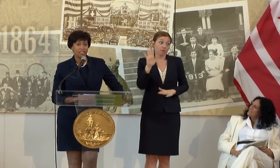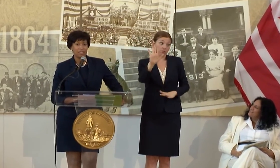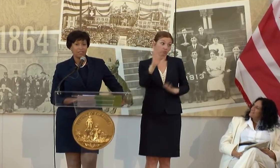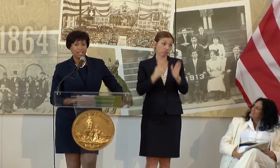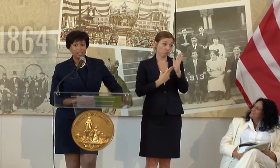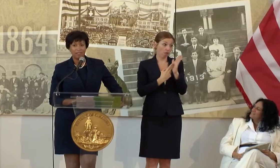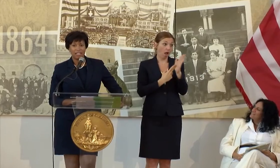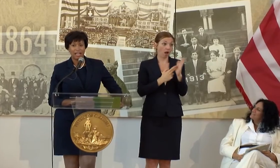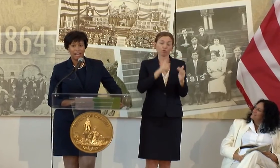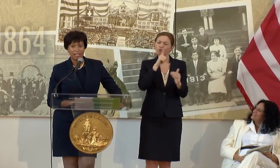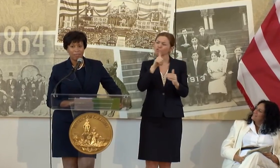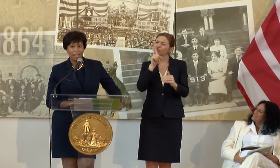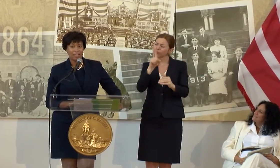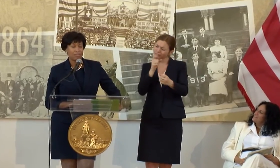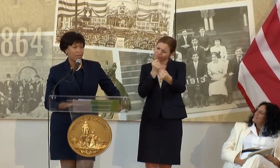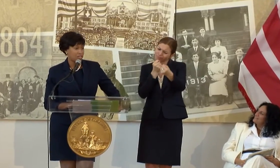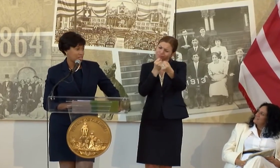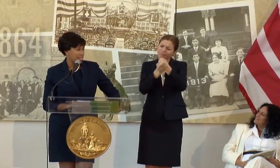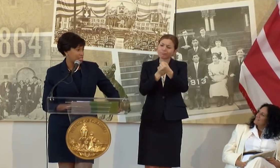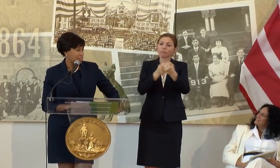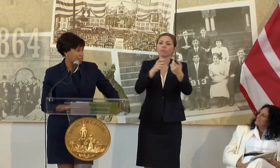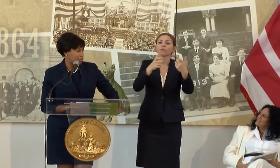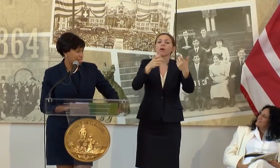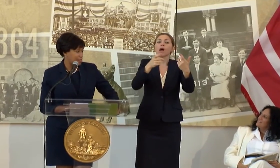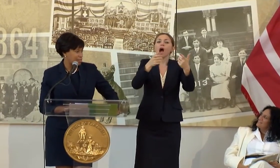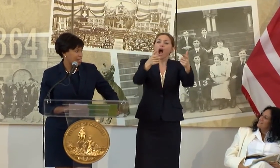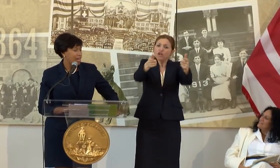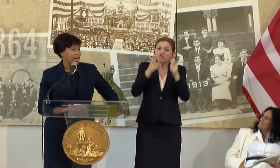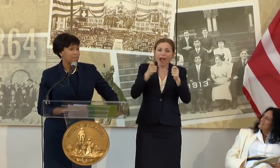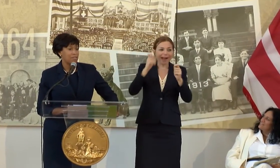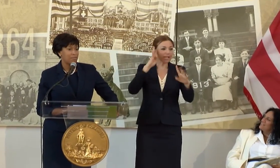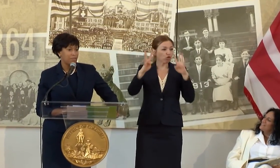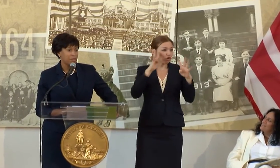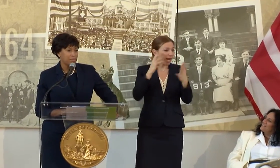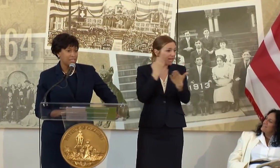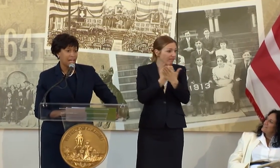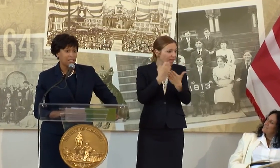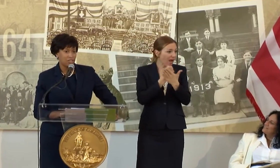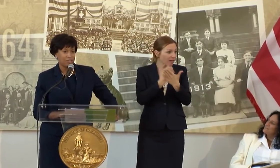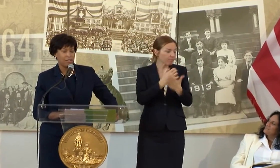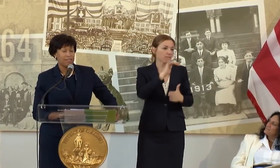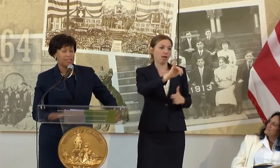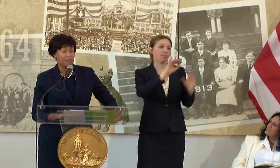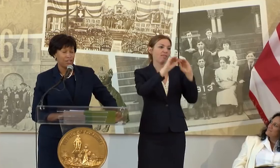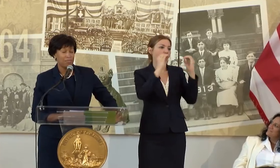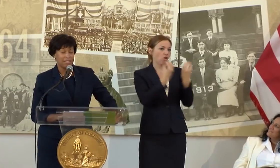THE CREATIVE ECONOMY ESPECIALLY AS IT RELATES TO FILM AND